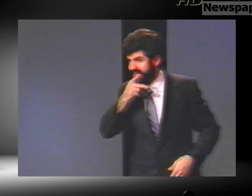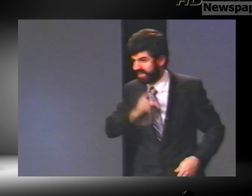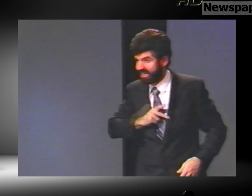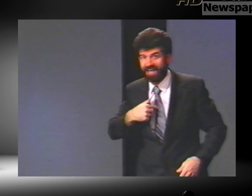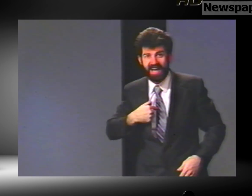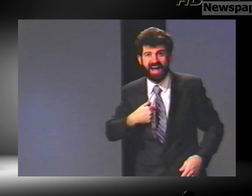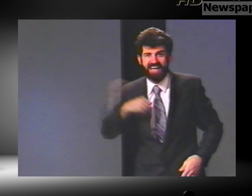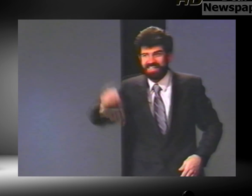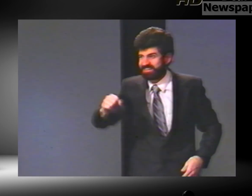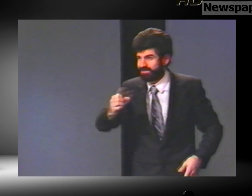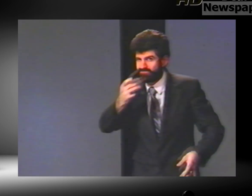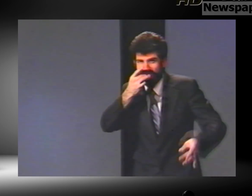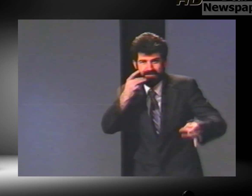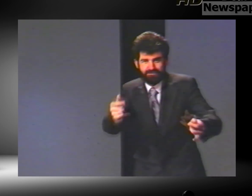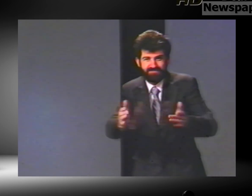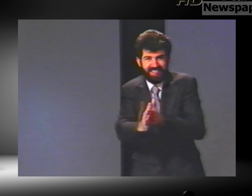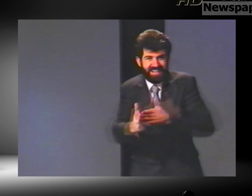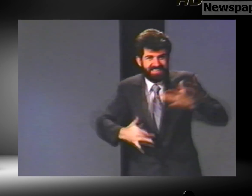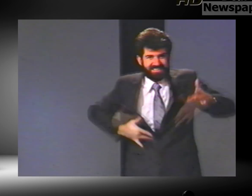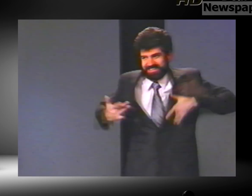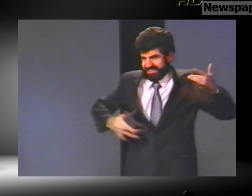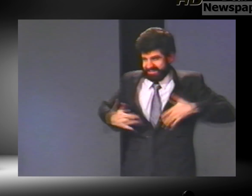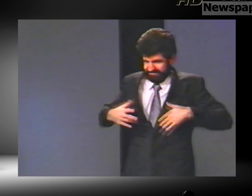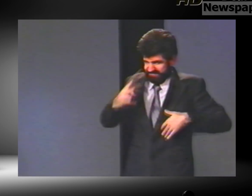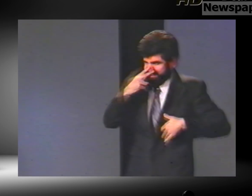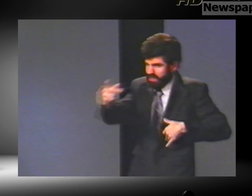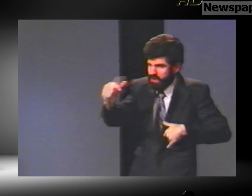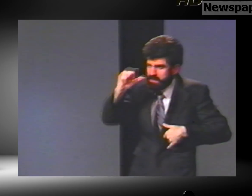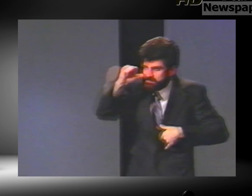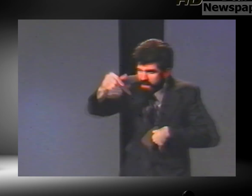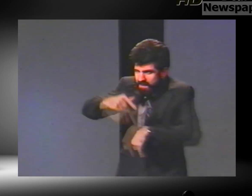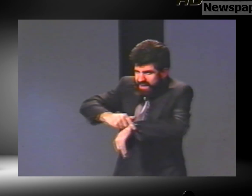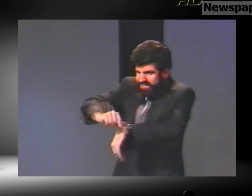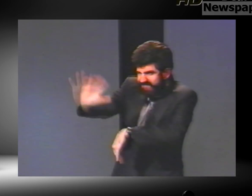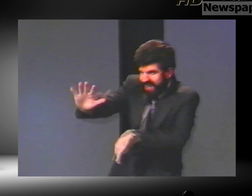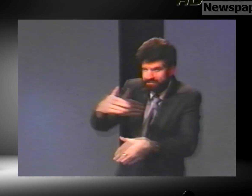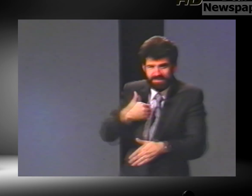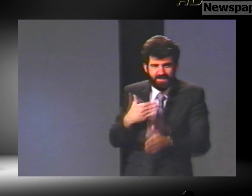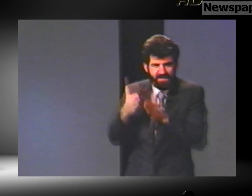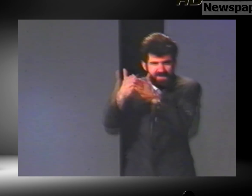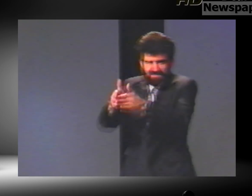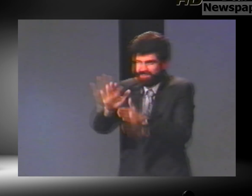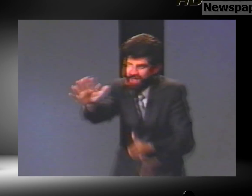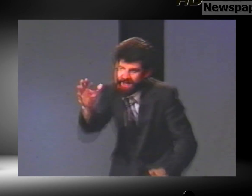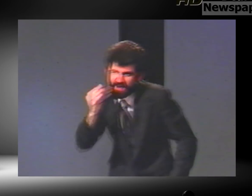I tell this person, sure I will see you at 5:00 for dinner tomorrow, very excited for the delicious food!